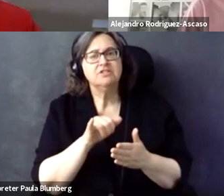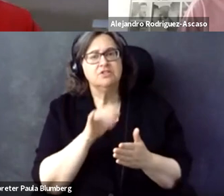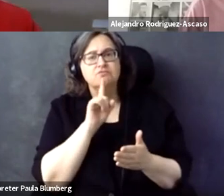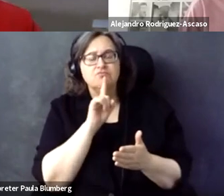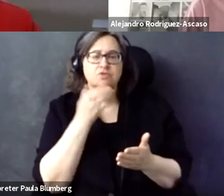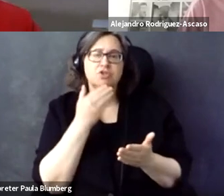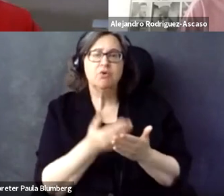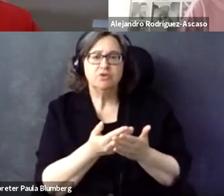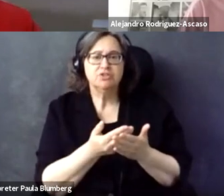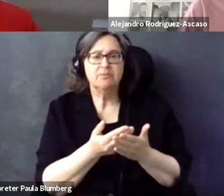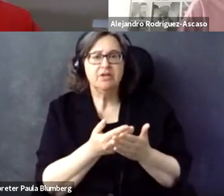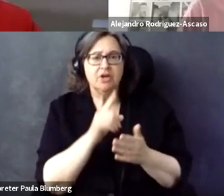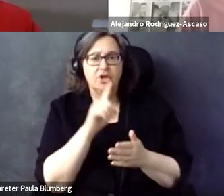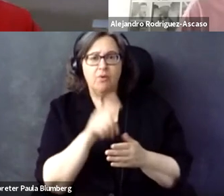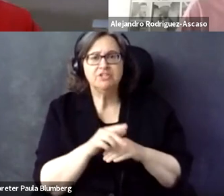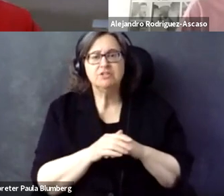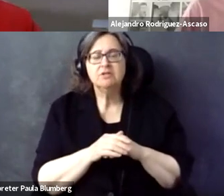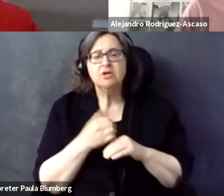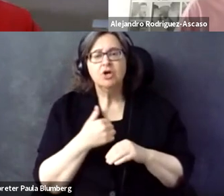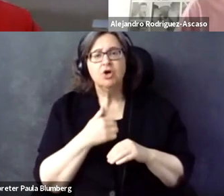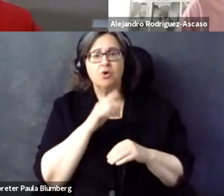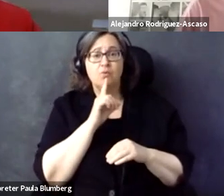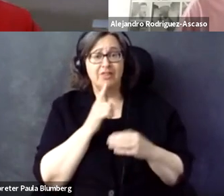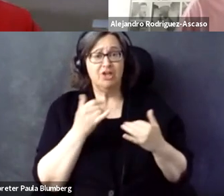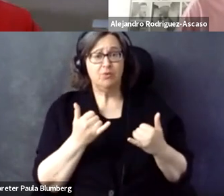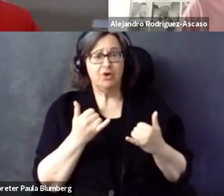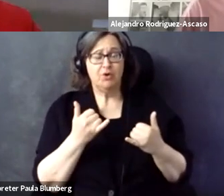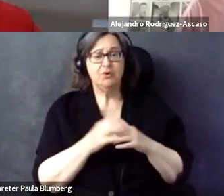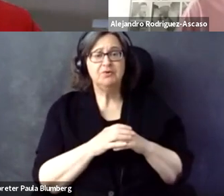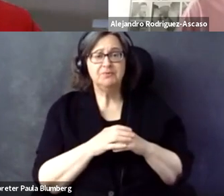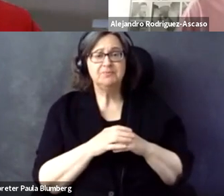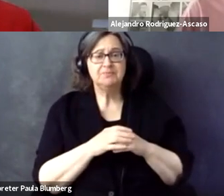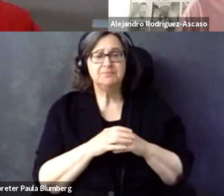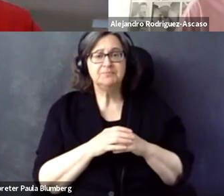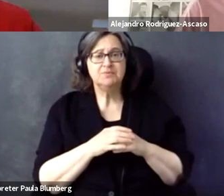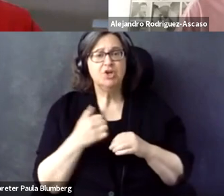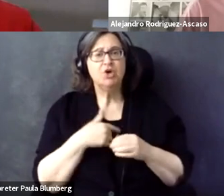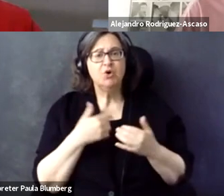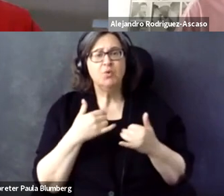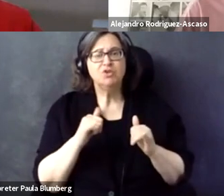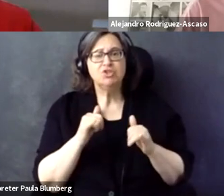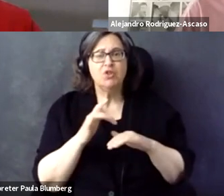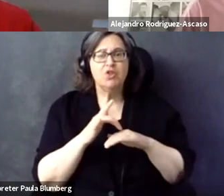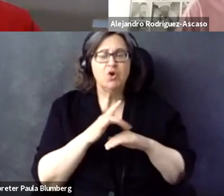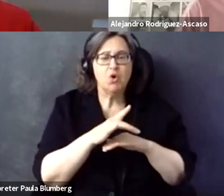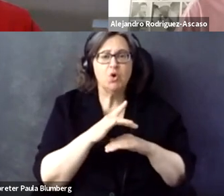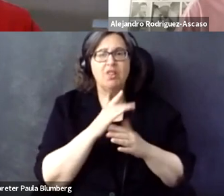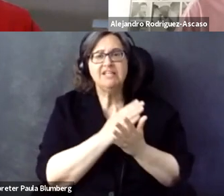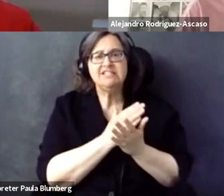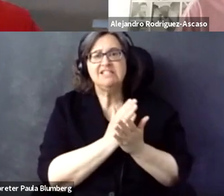sort of miss the point a little bit with at least one -- That's a very legitimate question, Susanna. And